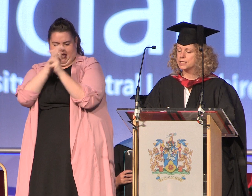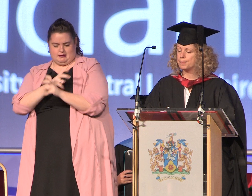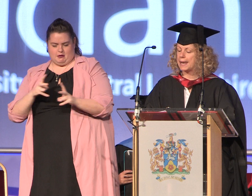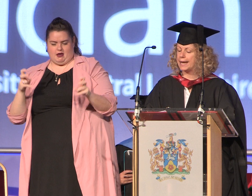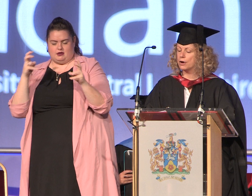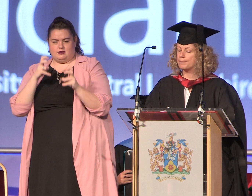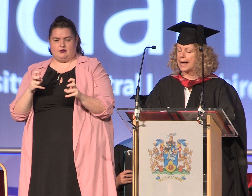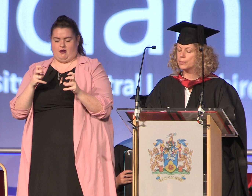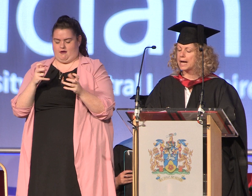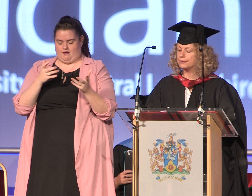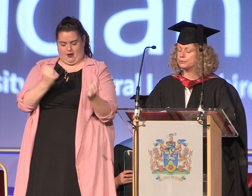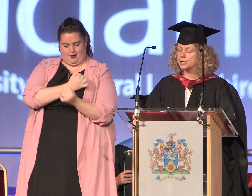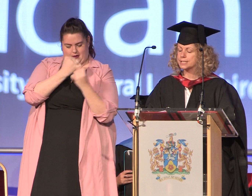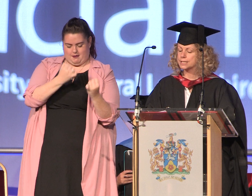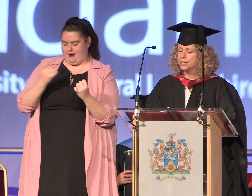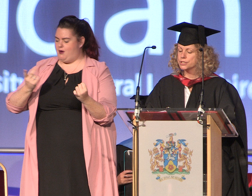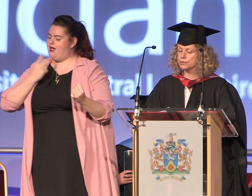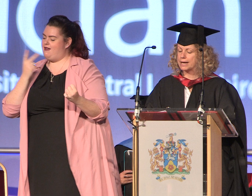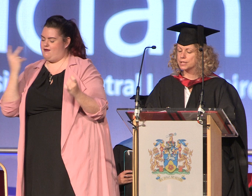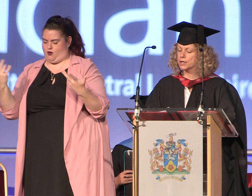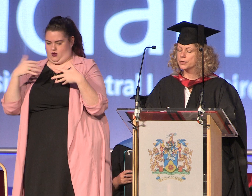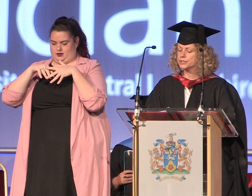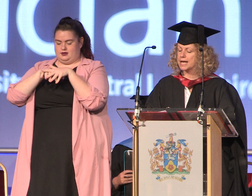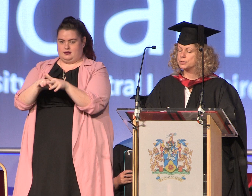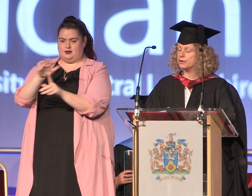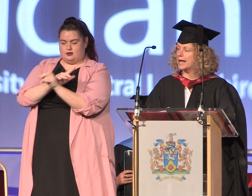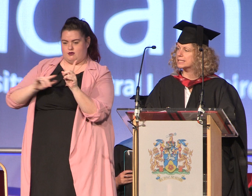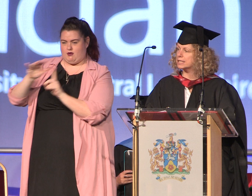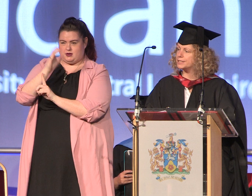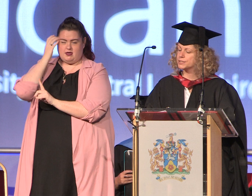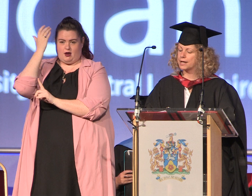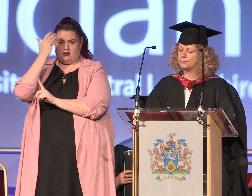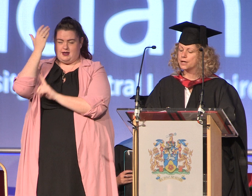Interplay of Power and Voice Surrounding the Concept of Excellence in Further